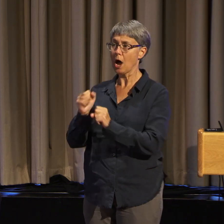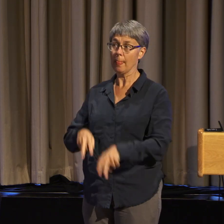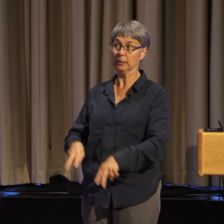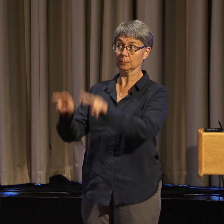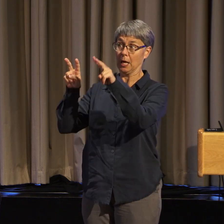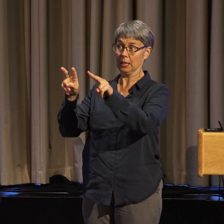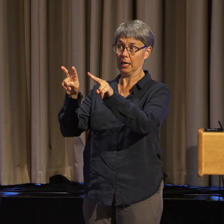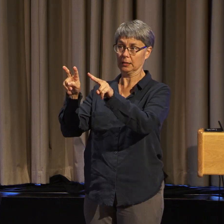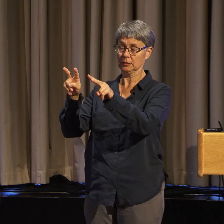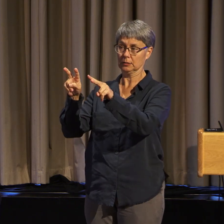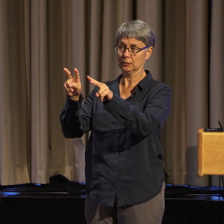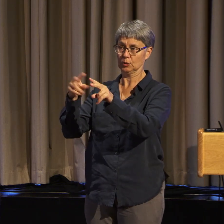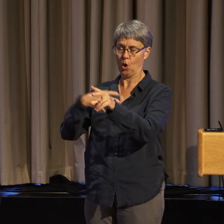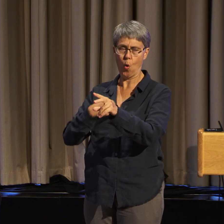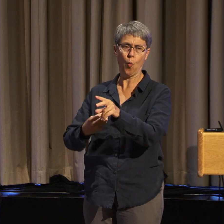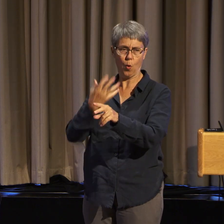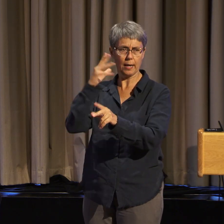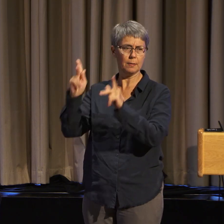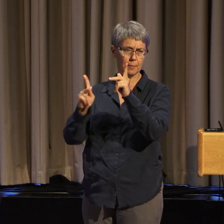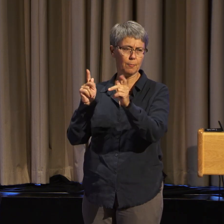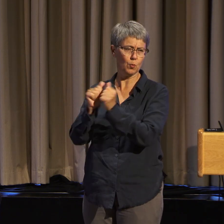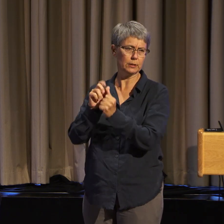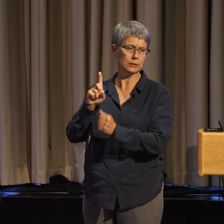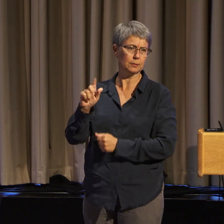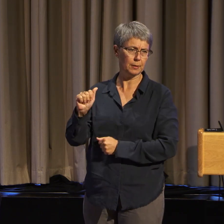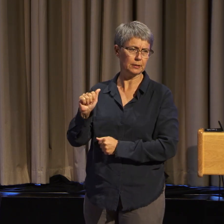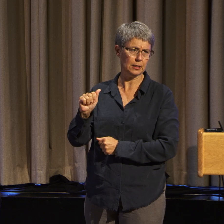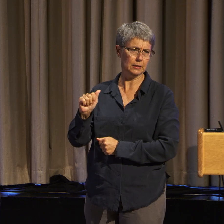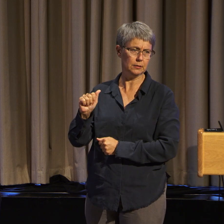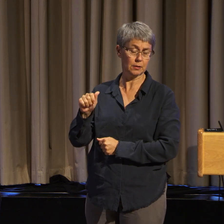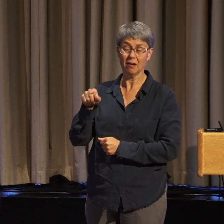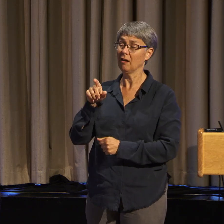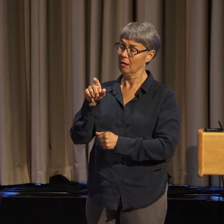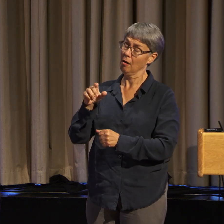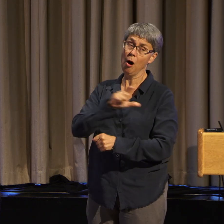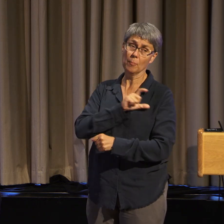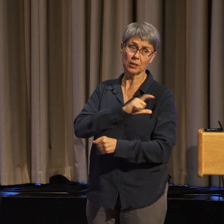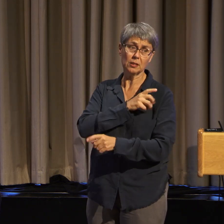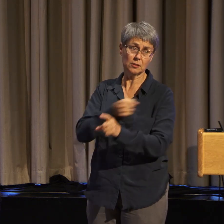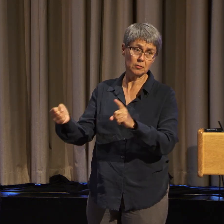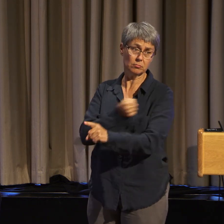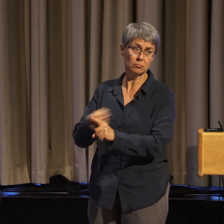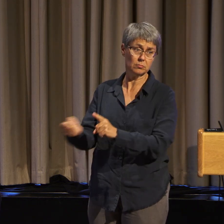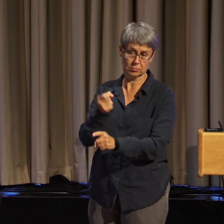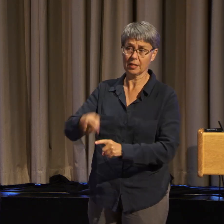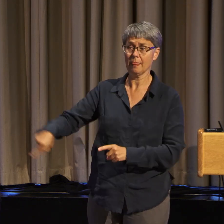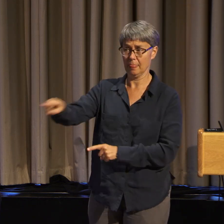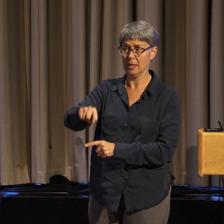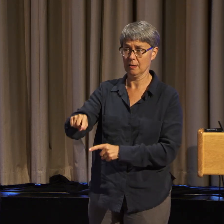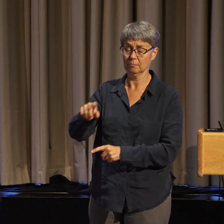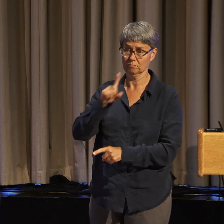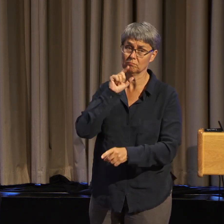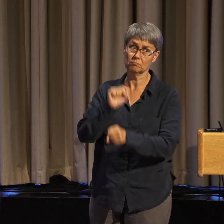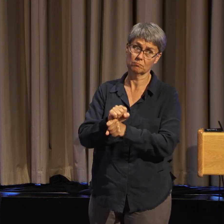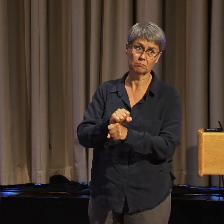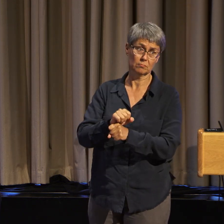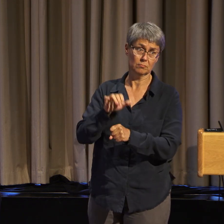who were victimized and brutalized by police. And while that is an extremely important thing that